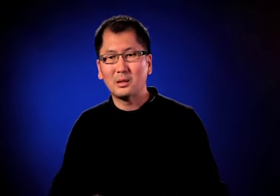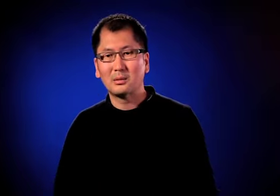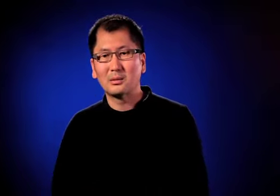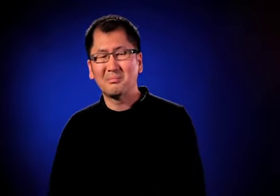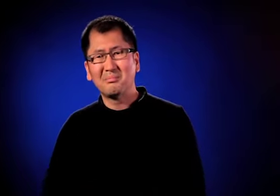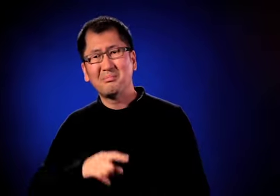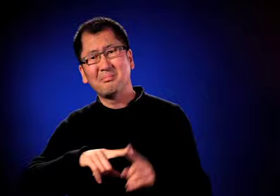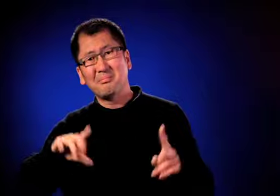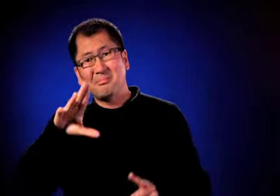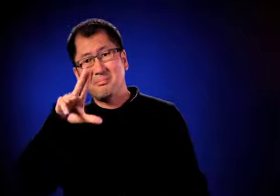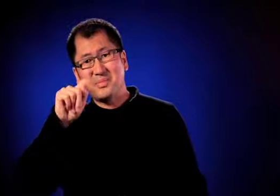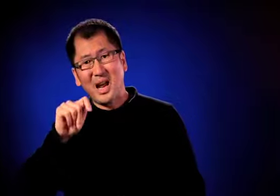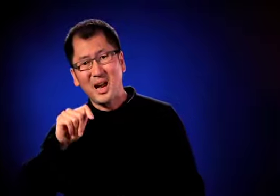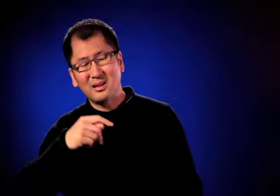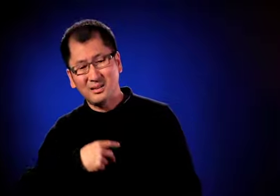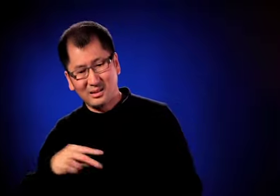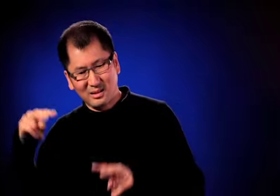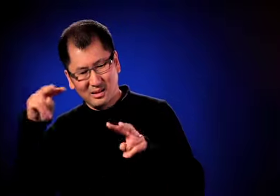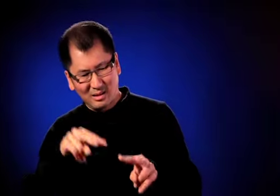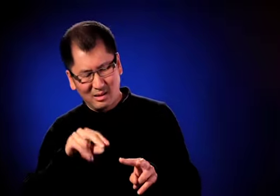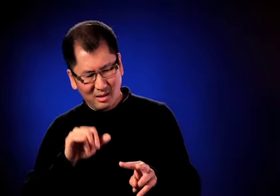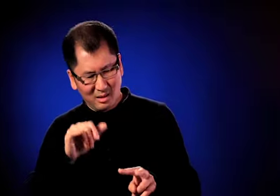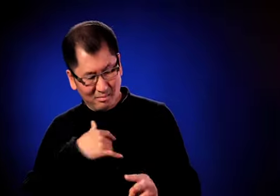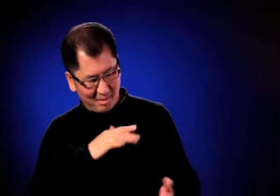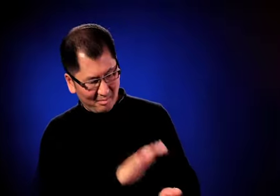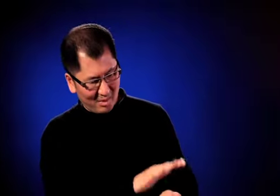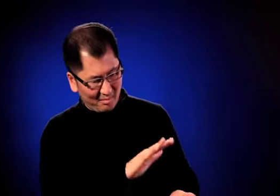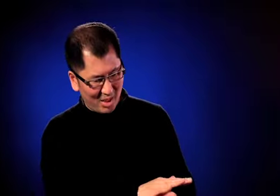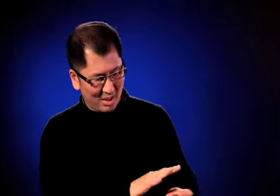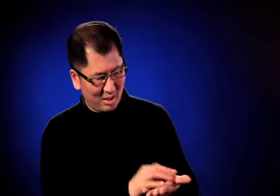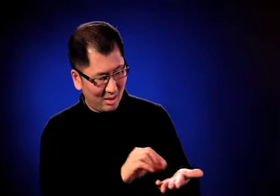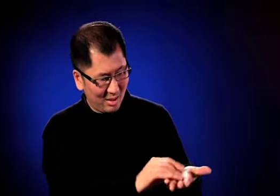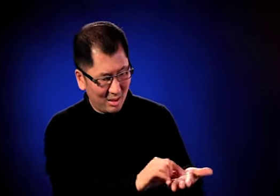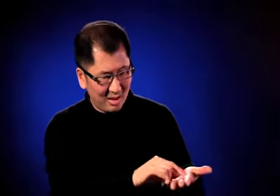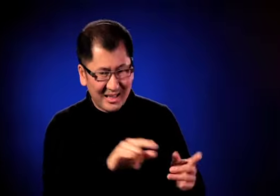What that means is that our voice, represented by those notes,